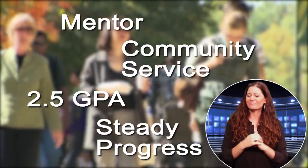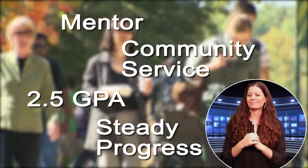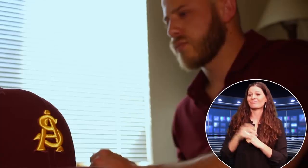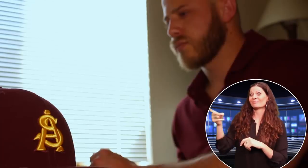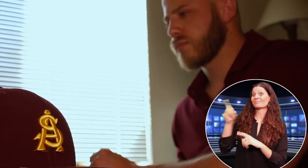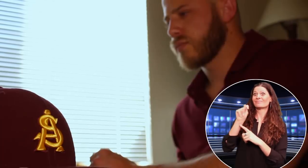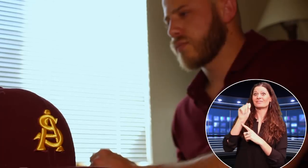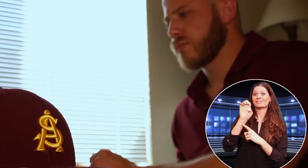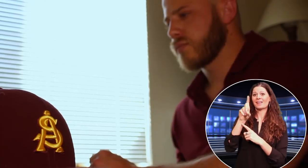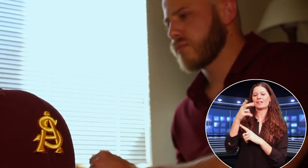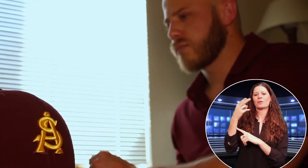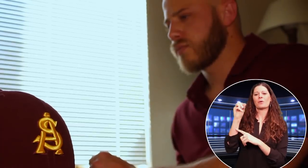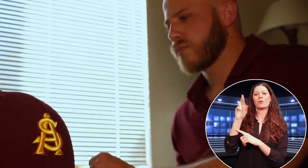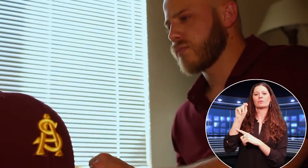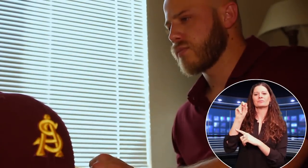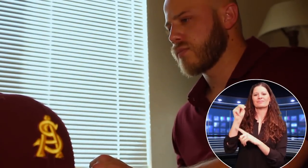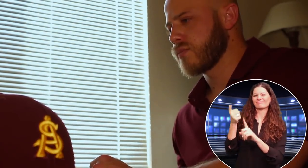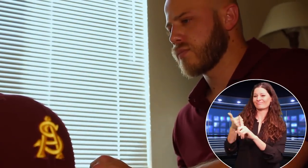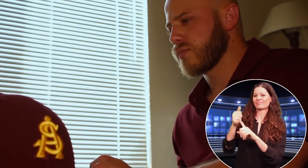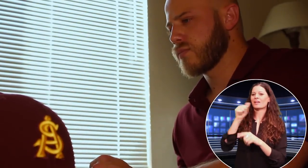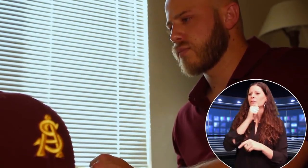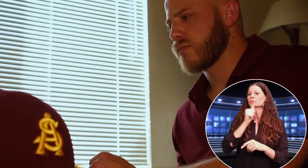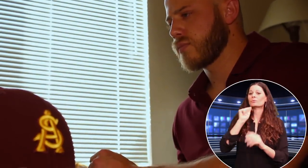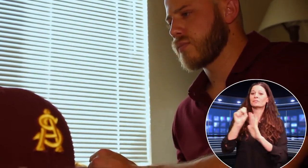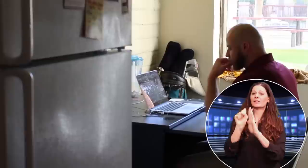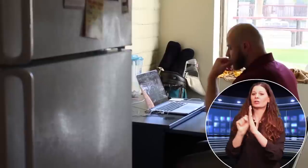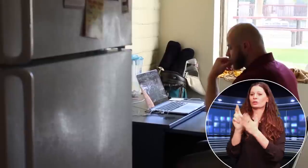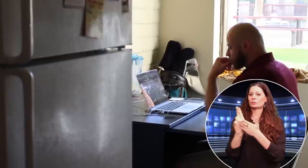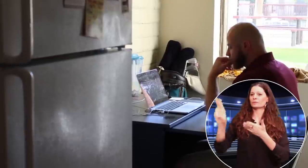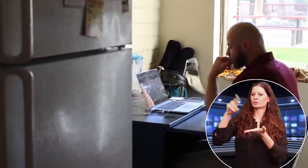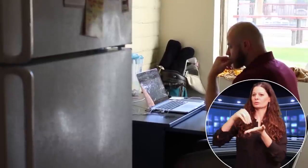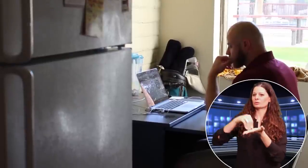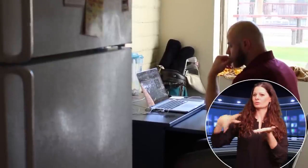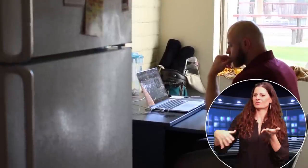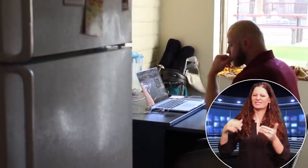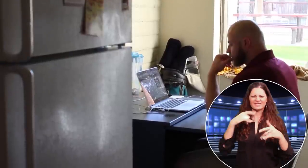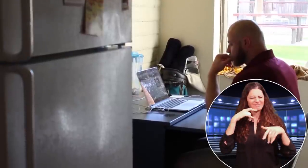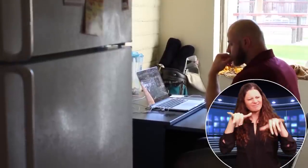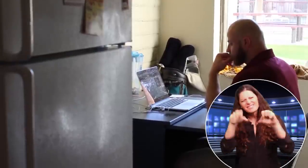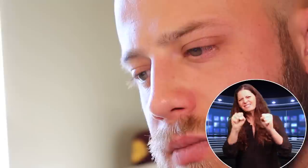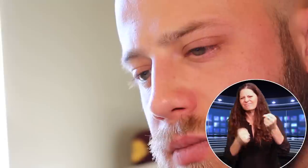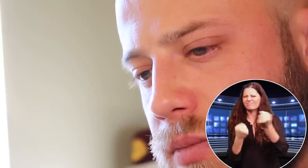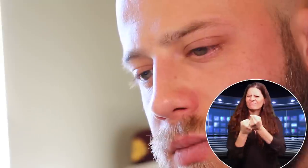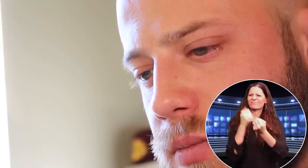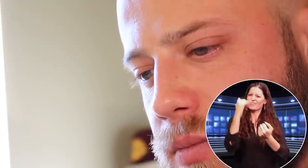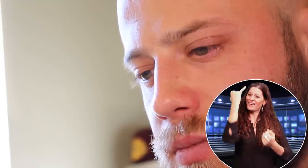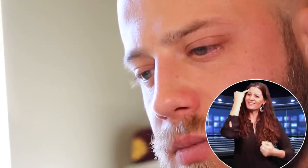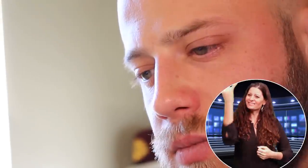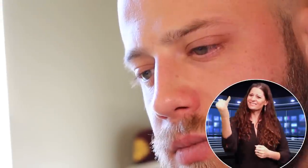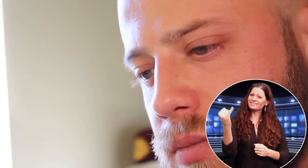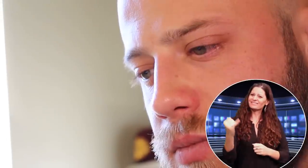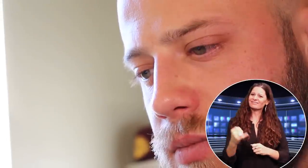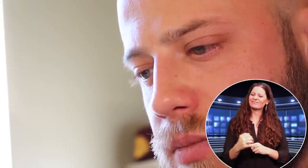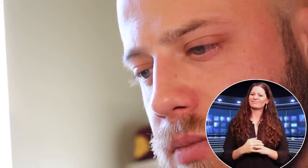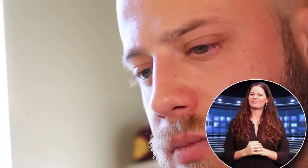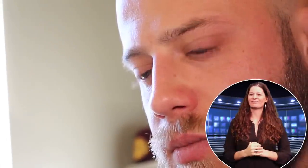Ted Horton is a student at Arizona State University, and says that he supports Obama's proposal.